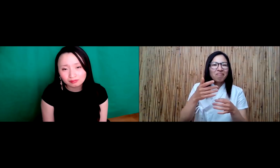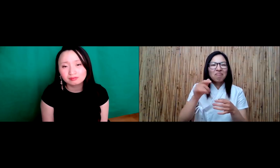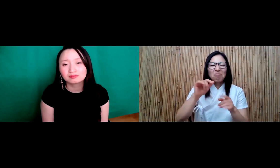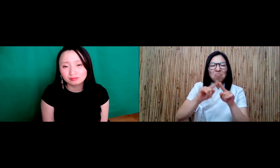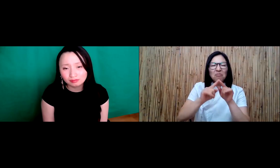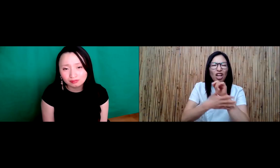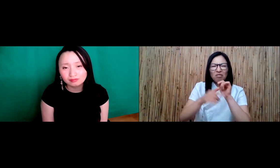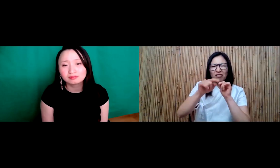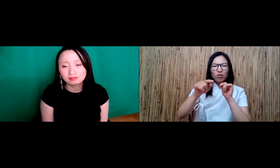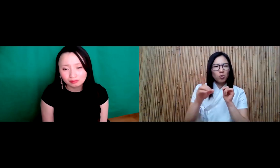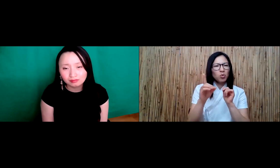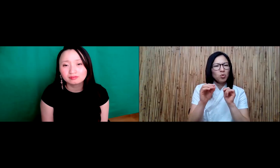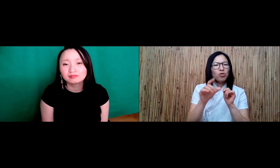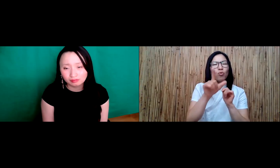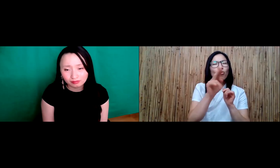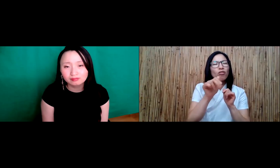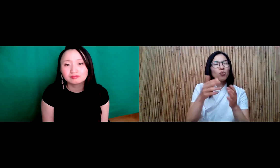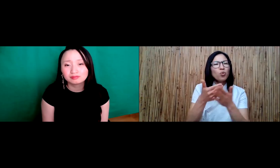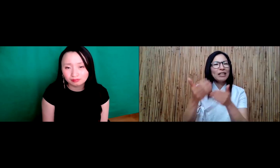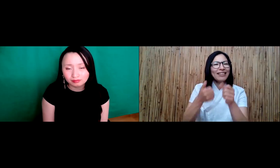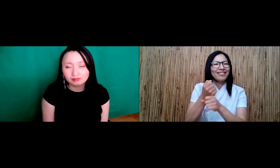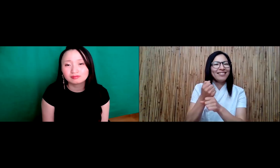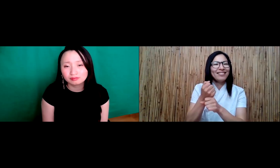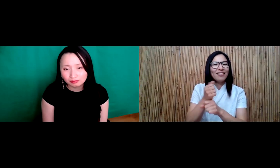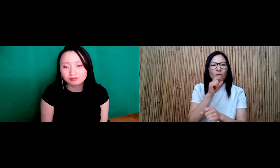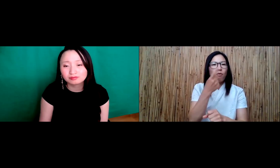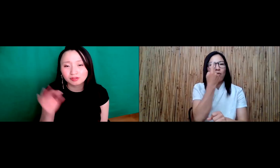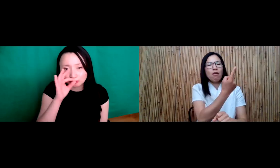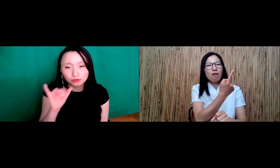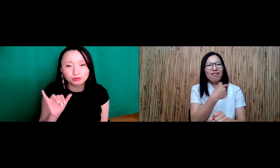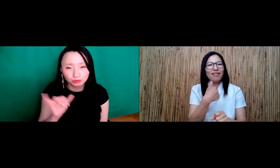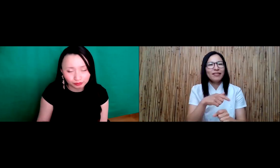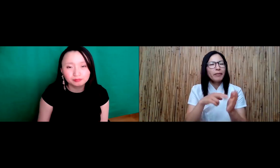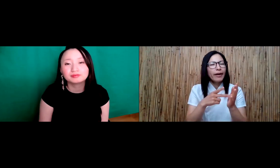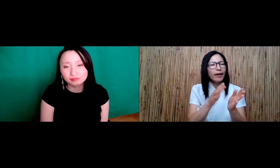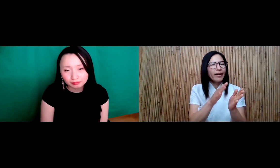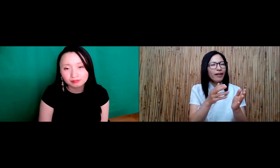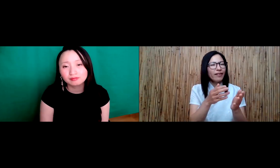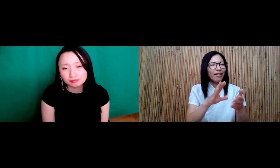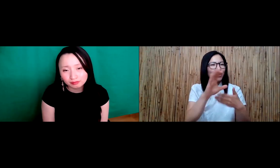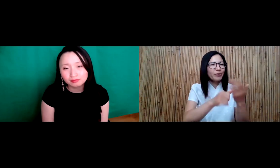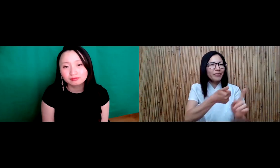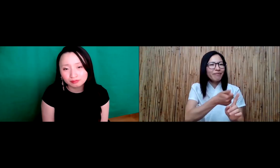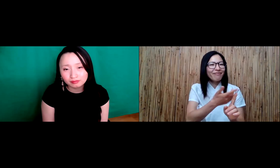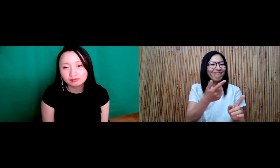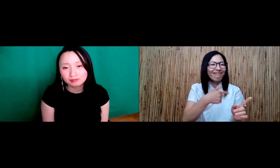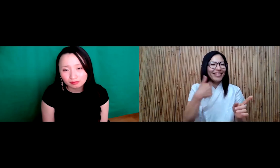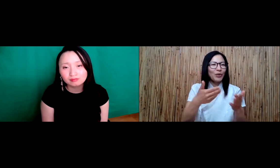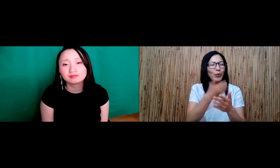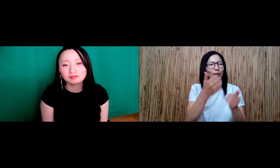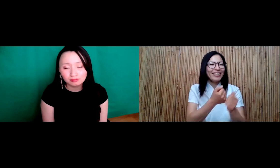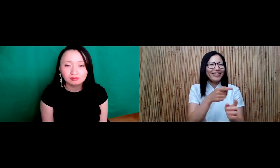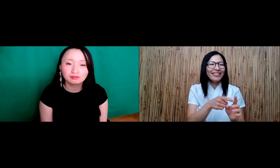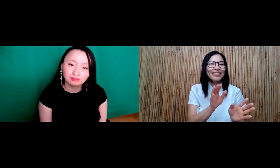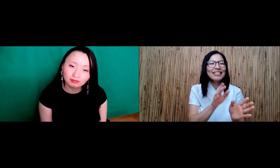need to recognize and like the Lunar New Year, you know, it's,